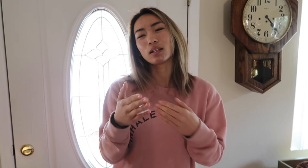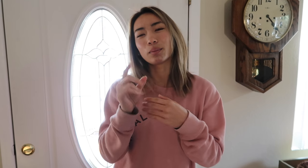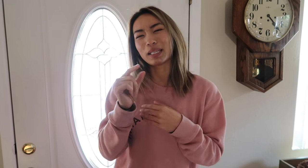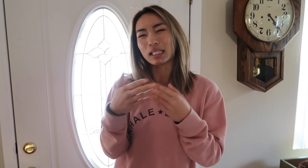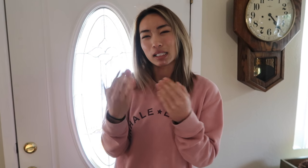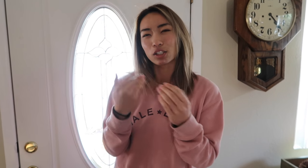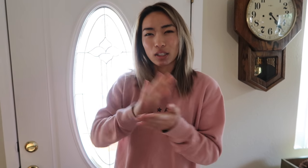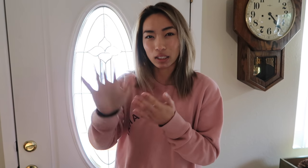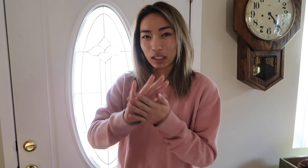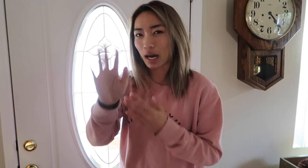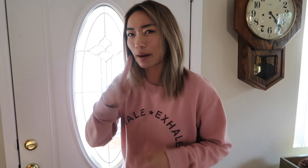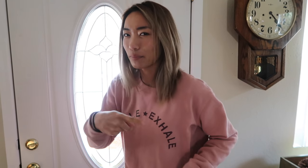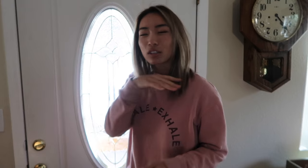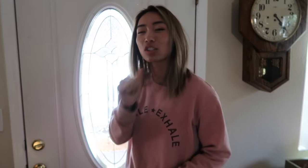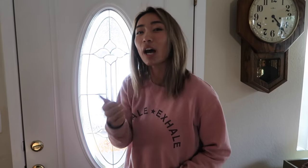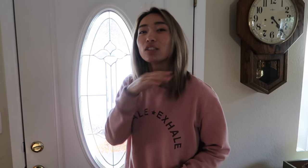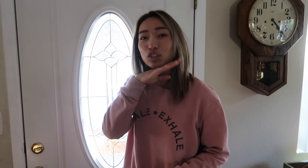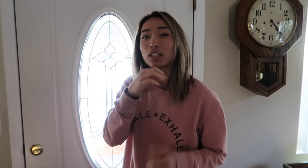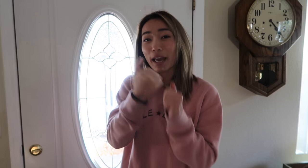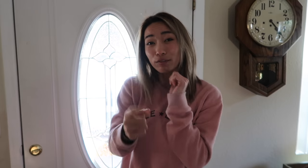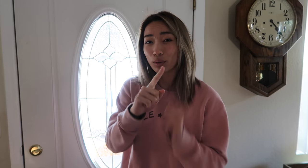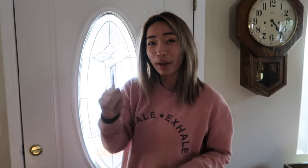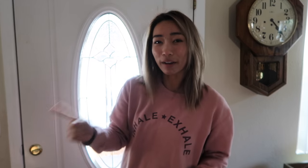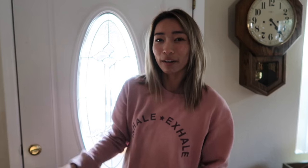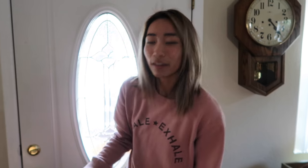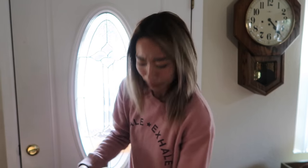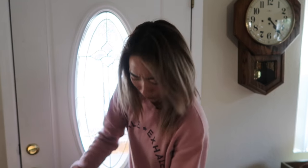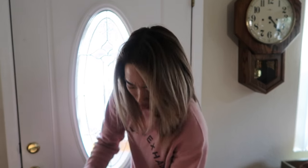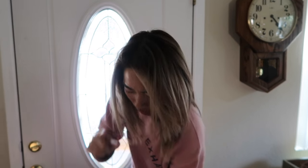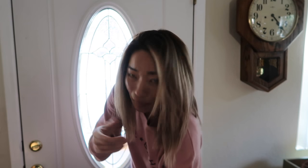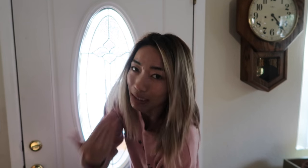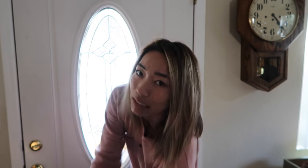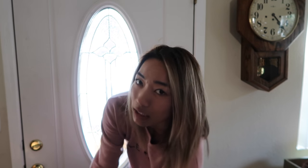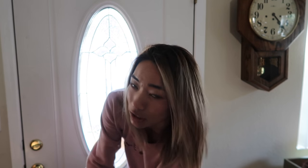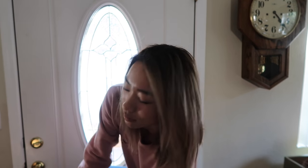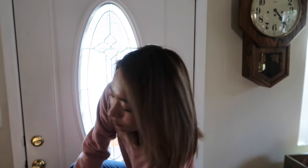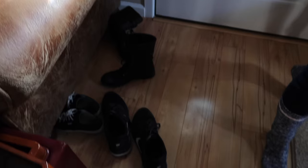it's a little bit easier to clean up there's not dirt everywhere It'll make it easier